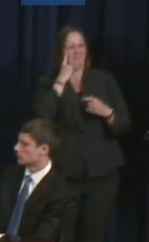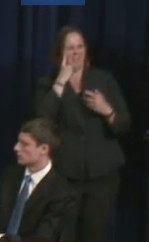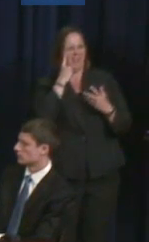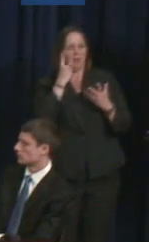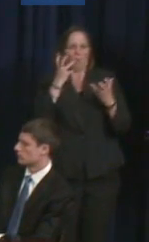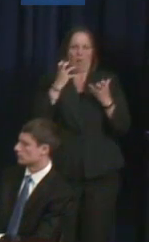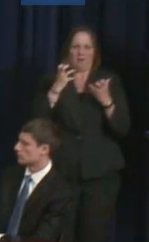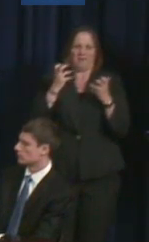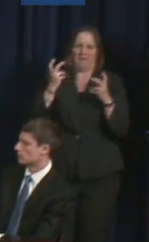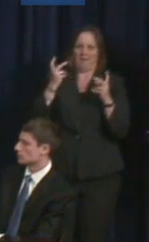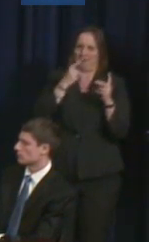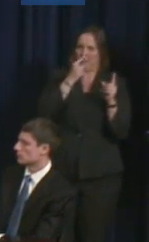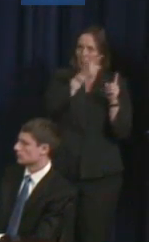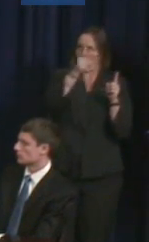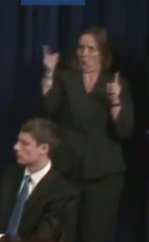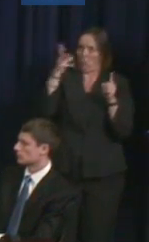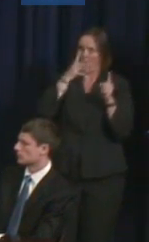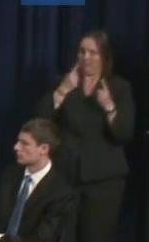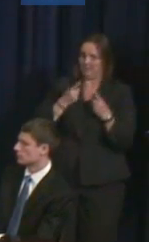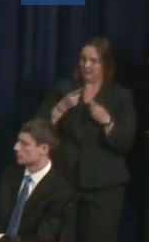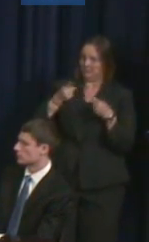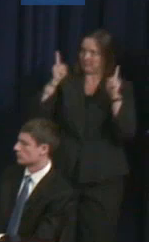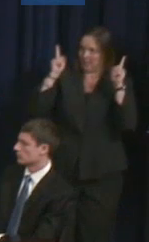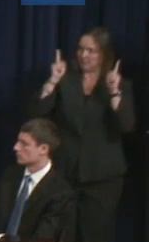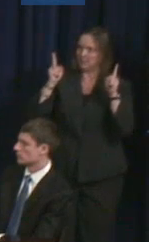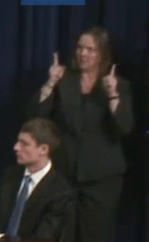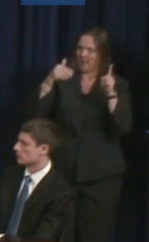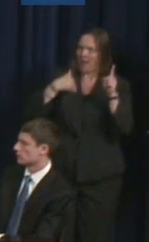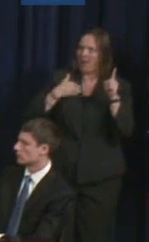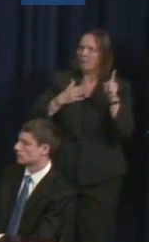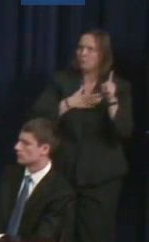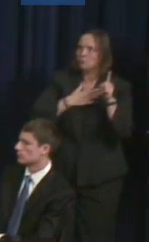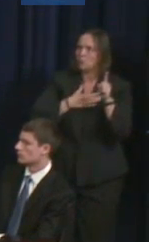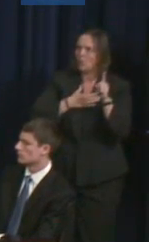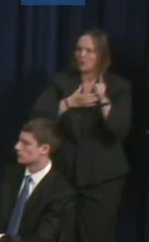And with their permission I posted these letters on a blog, on a Tumblr.